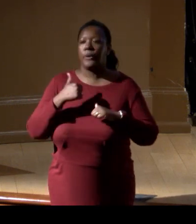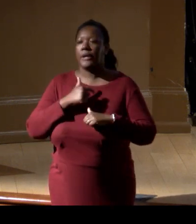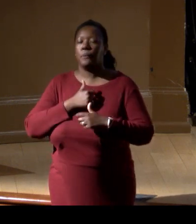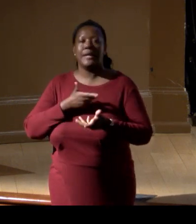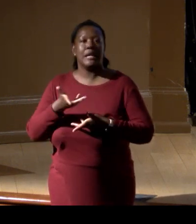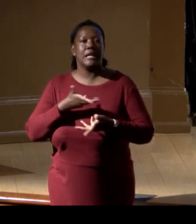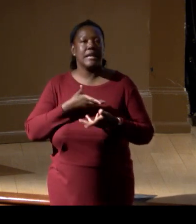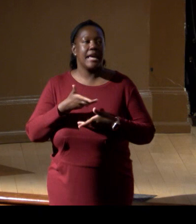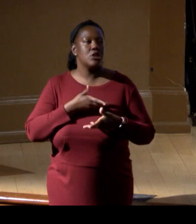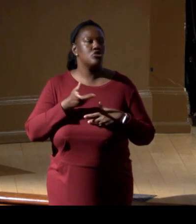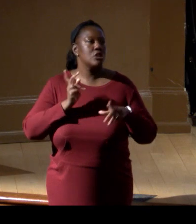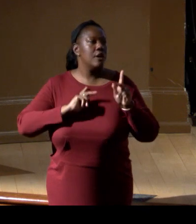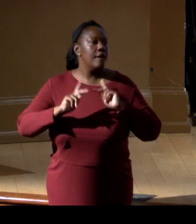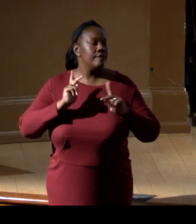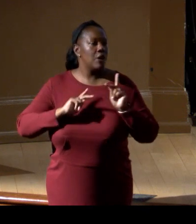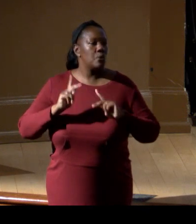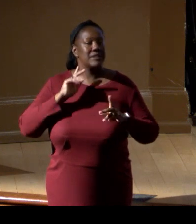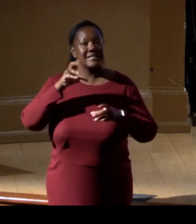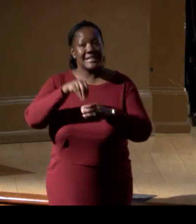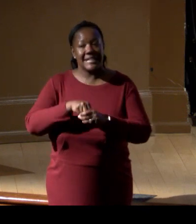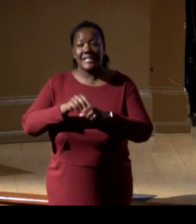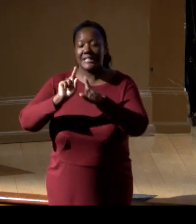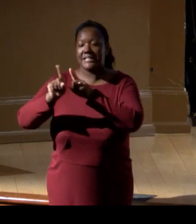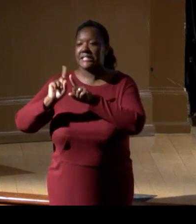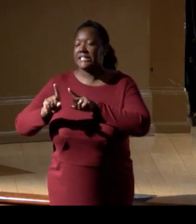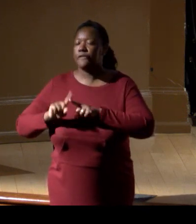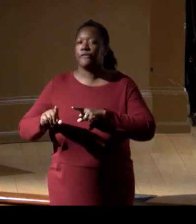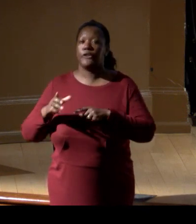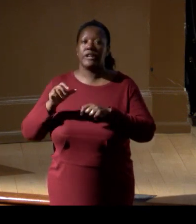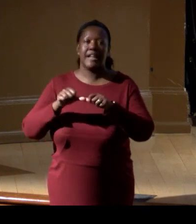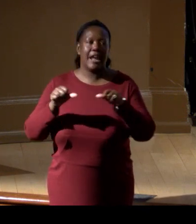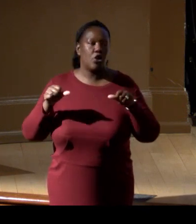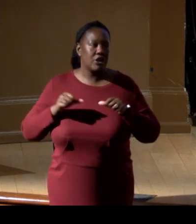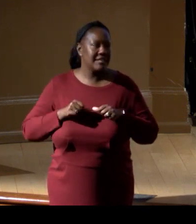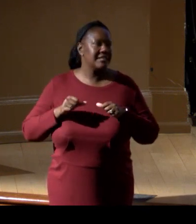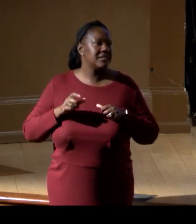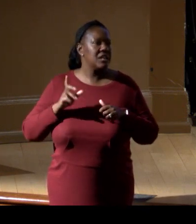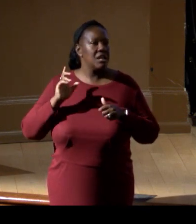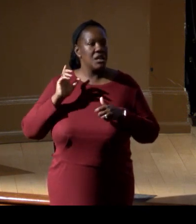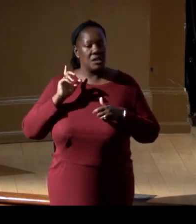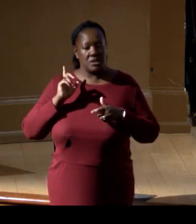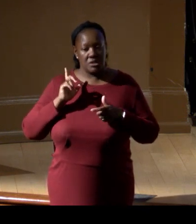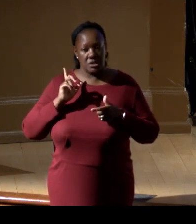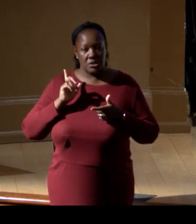who are in different geographic areas you're interested in and bring them into your decision,